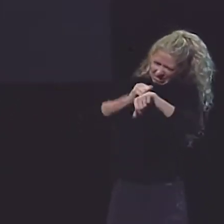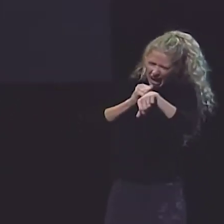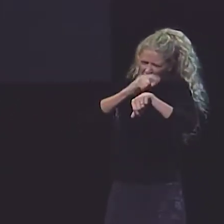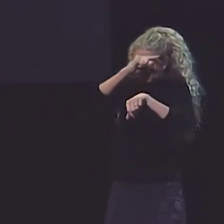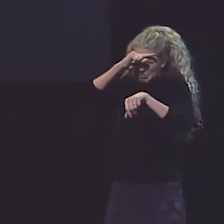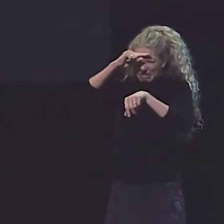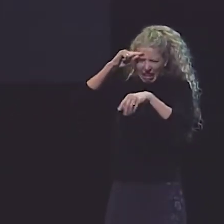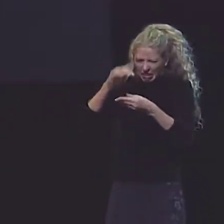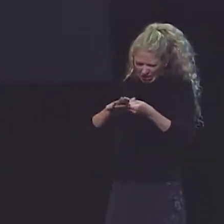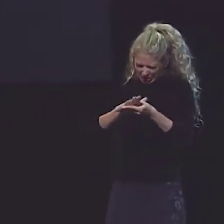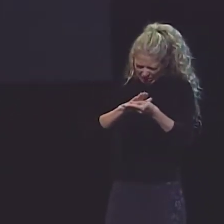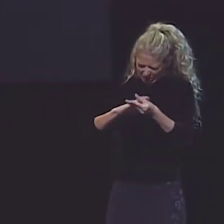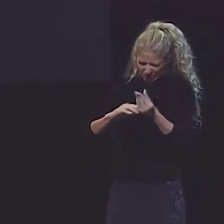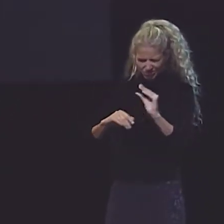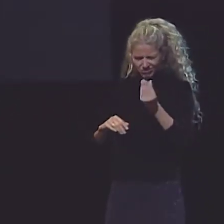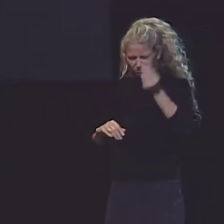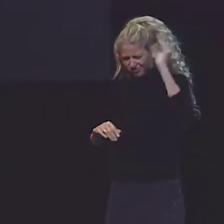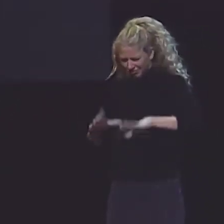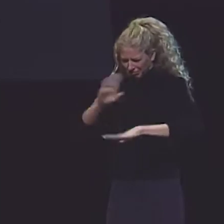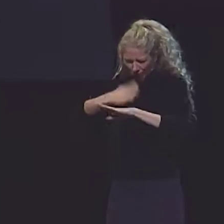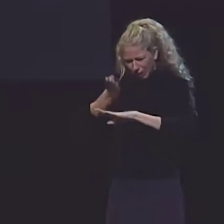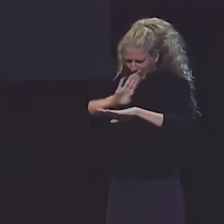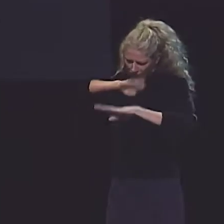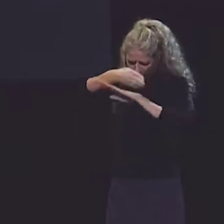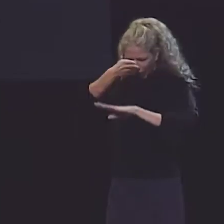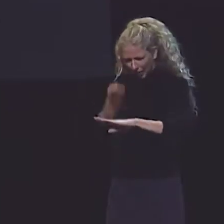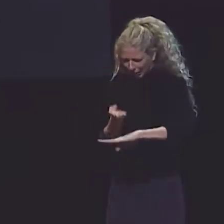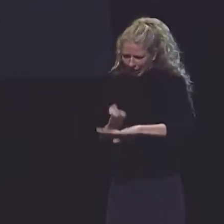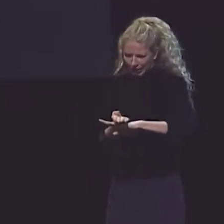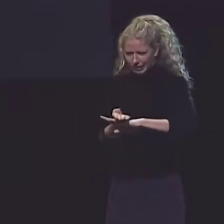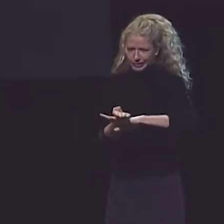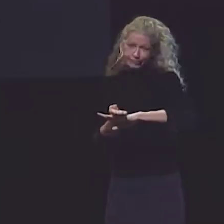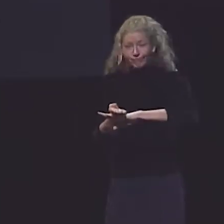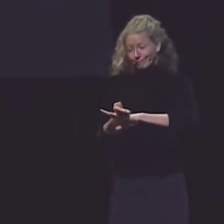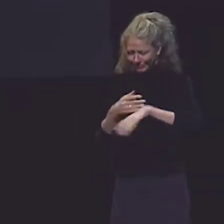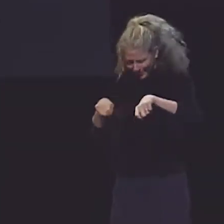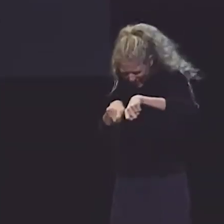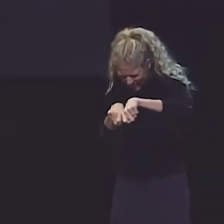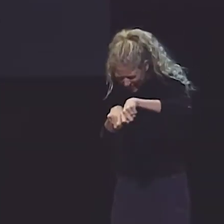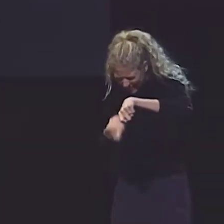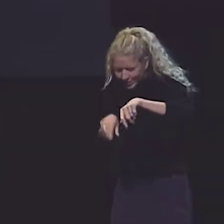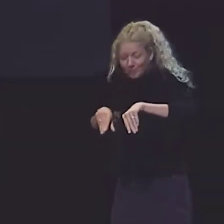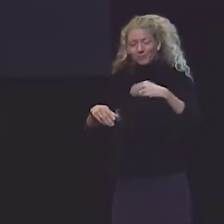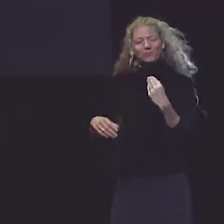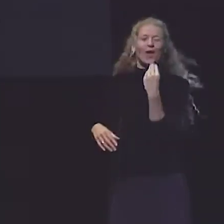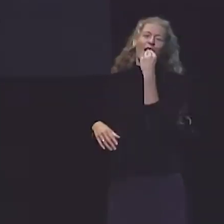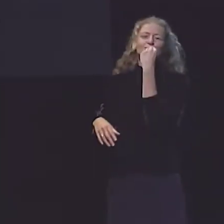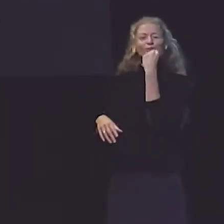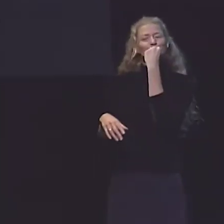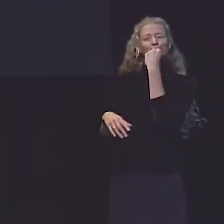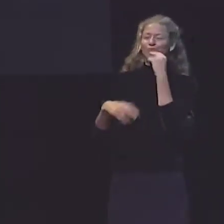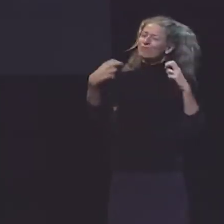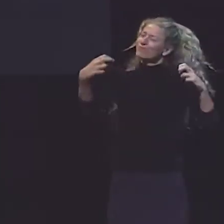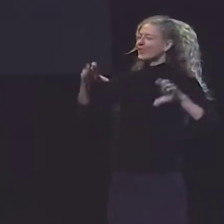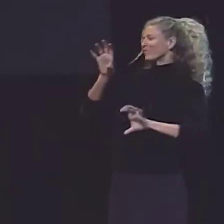SO, WE GRAB OUR HARD, BLACK FOOD AND START CUTTING INTO IT